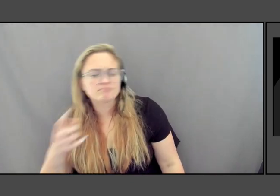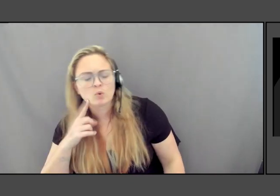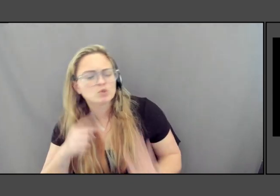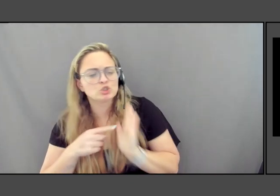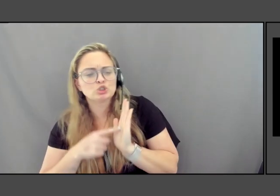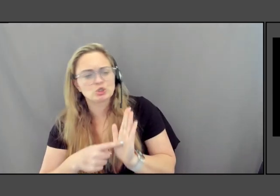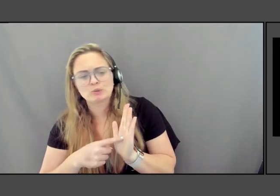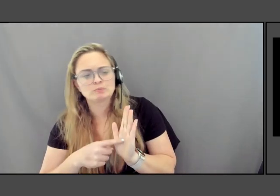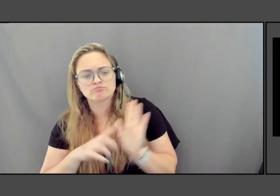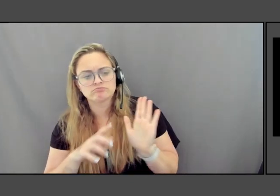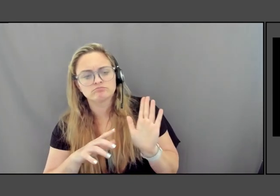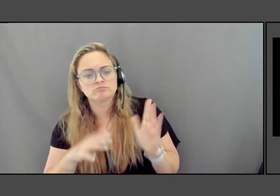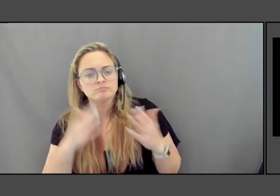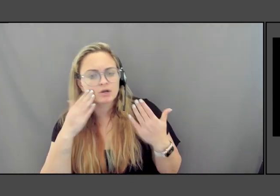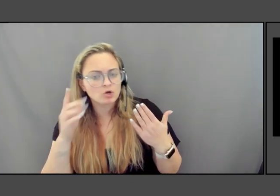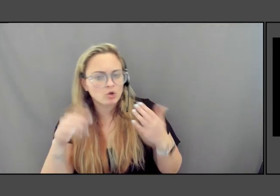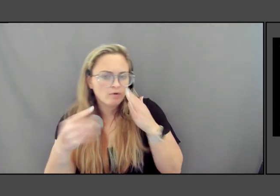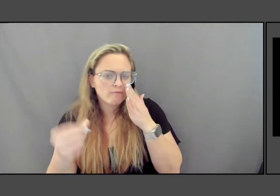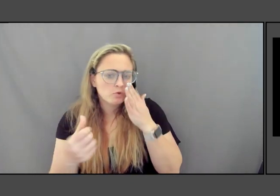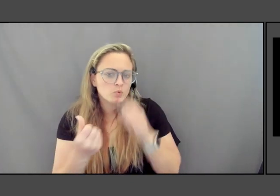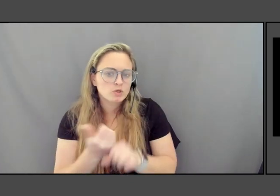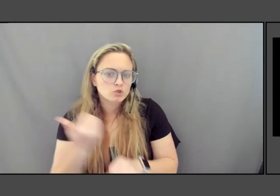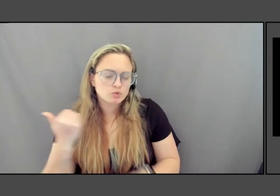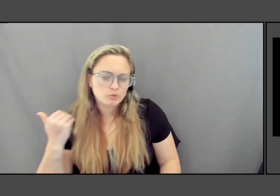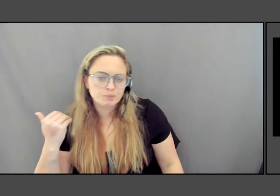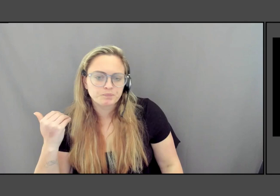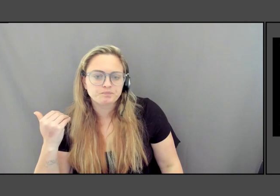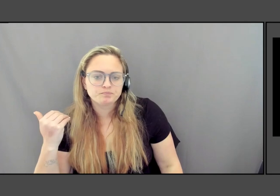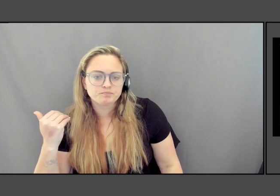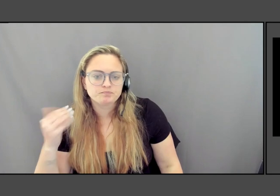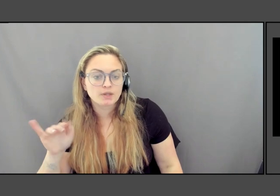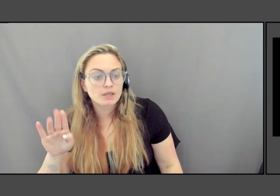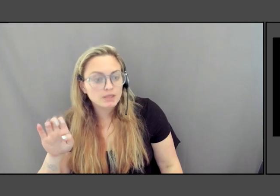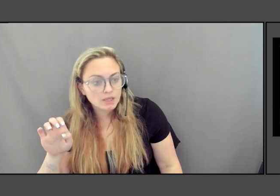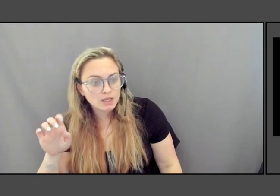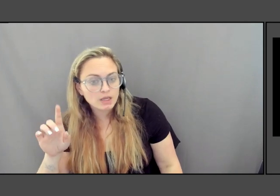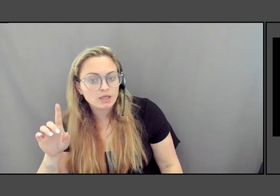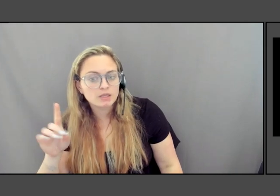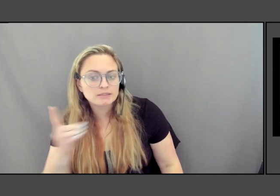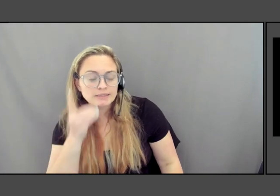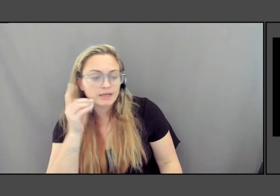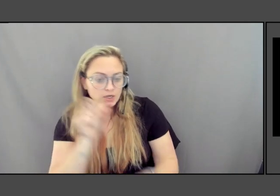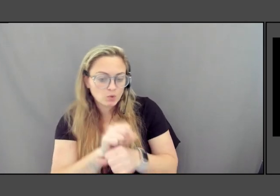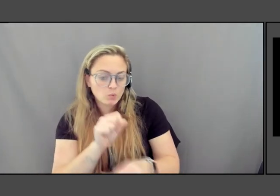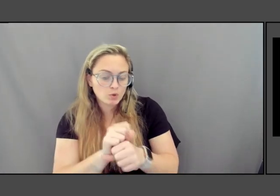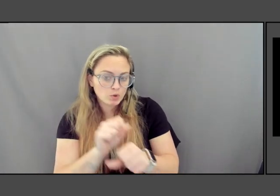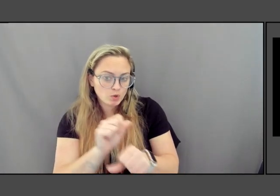A few years ago, a Yale dining worker employee broke the window that was on the left.